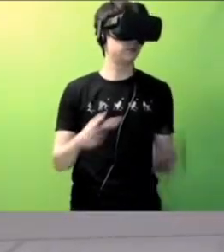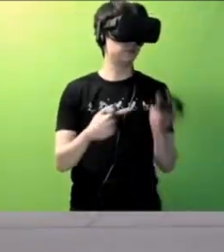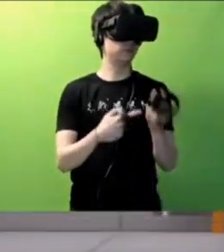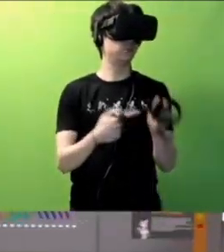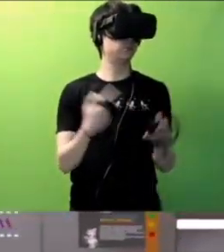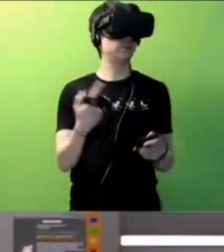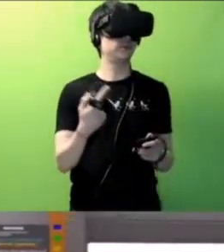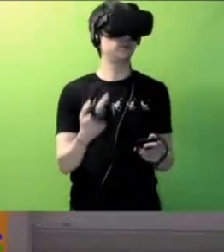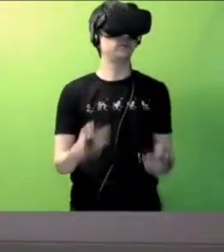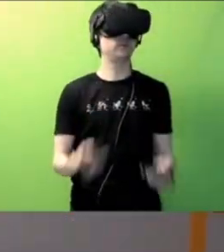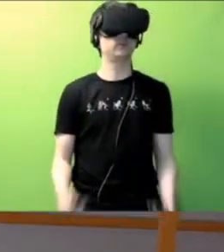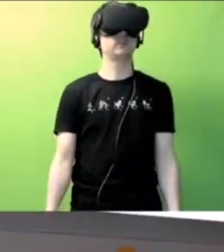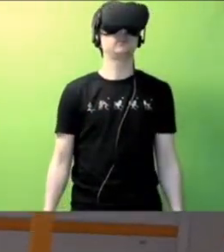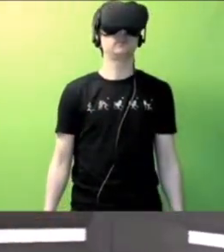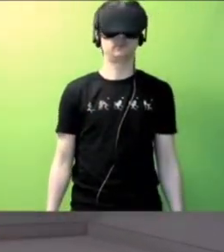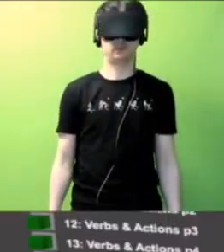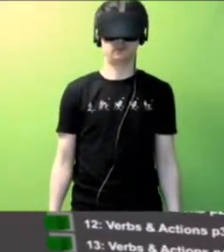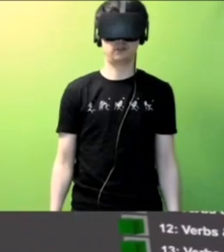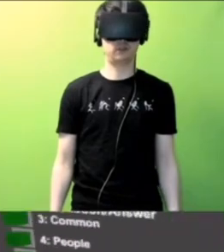I want to show you something